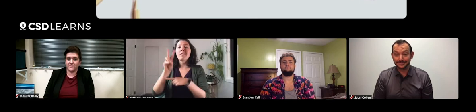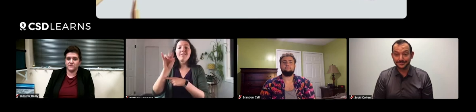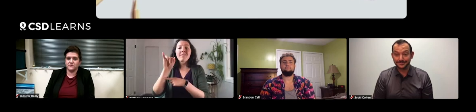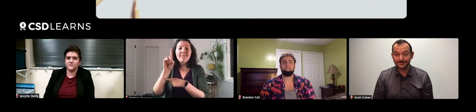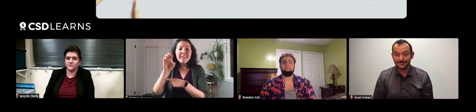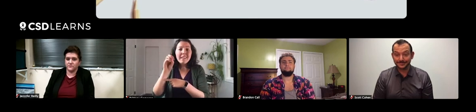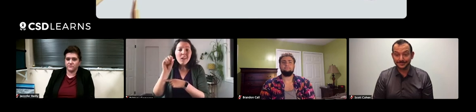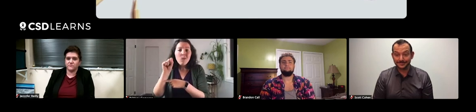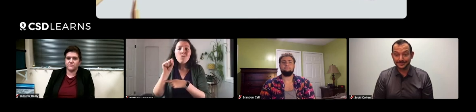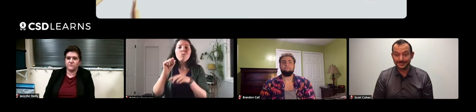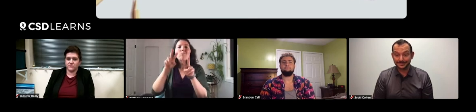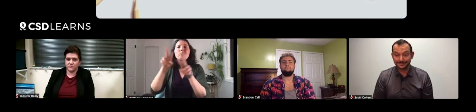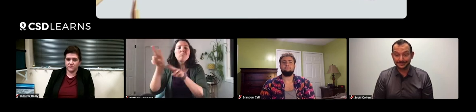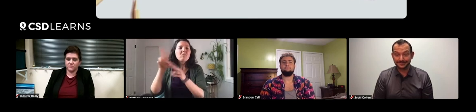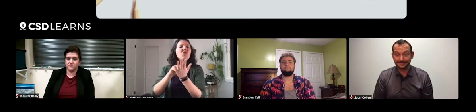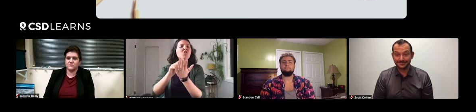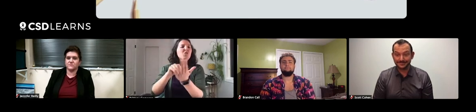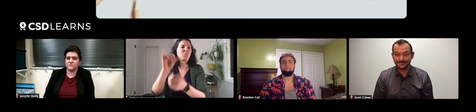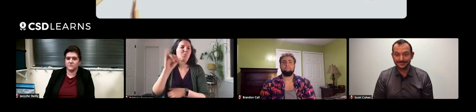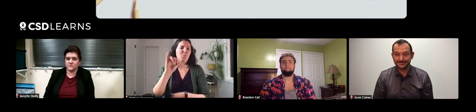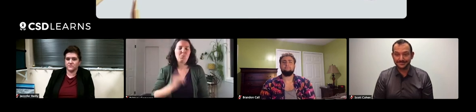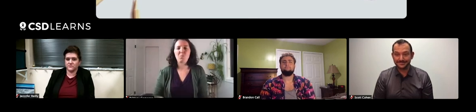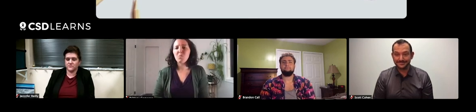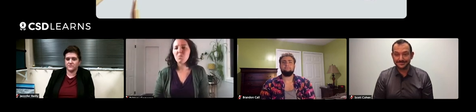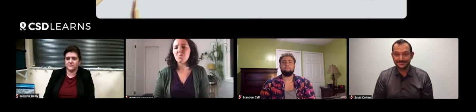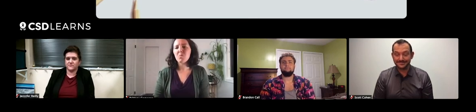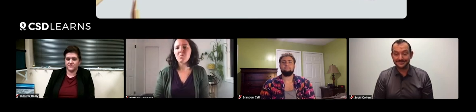checking out videos. Learning is done that way too.